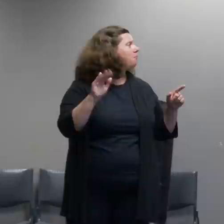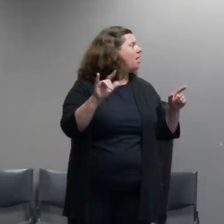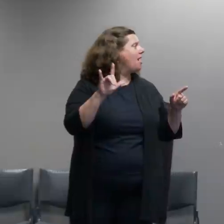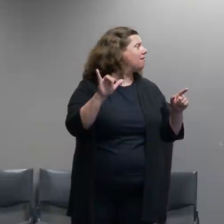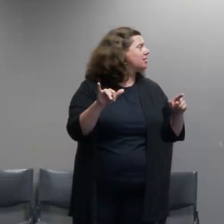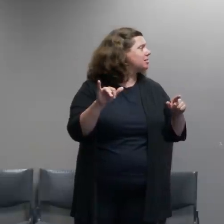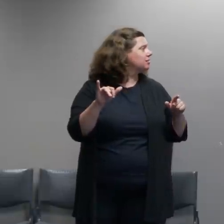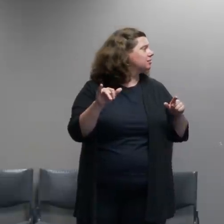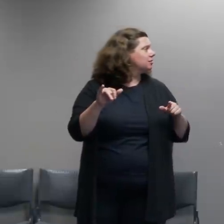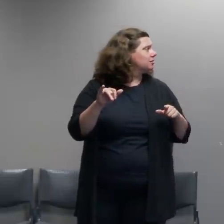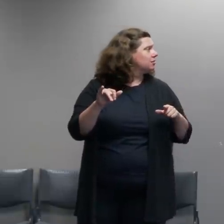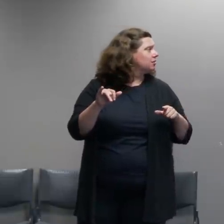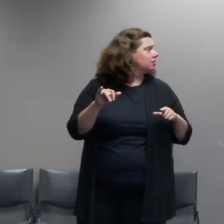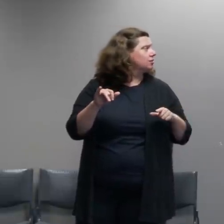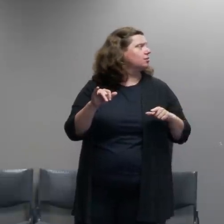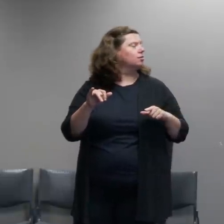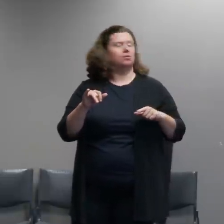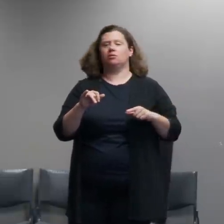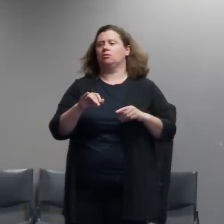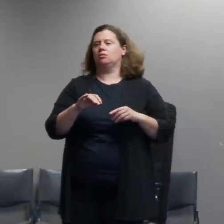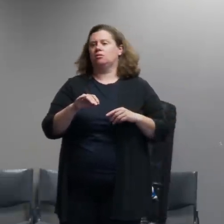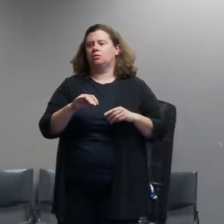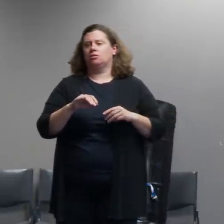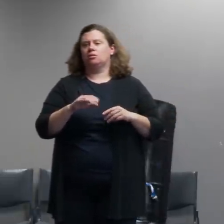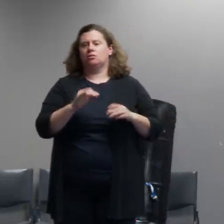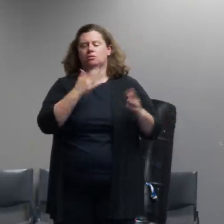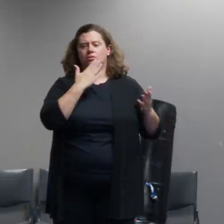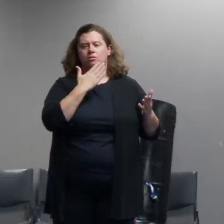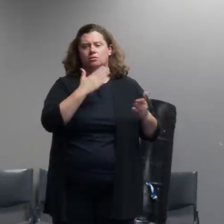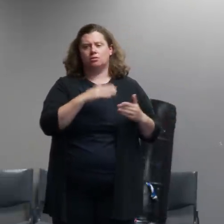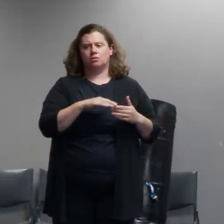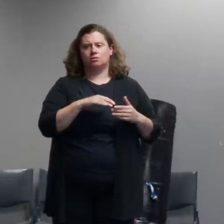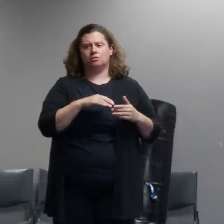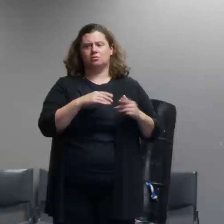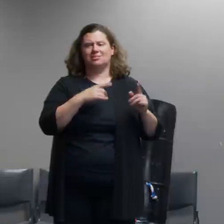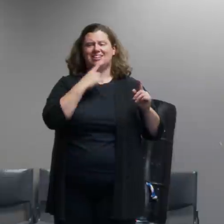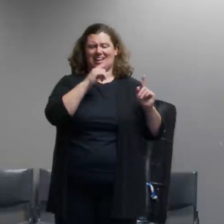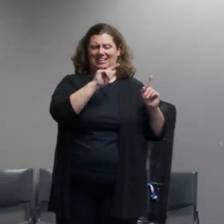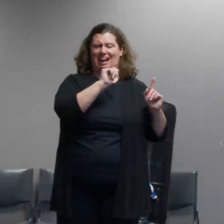so uh something similar uh deputy chief davis you've said a few